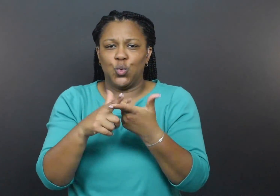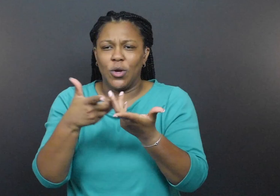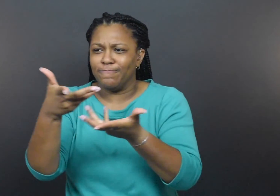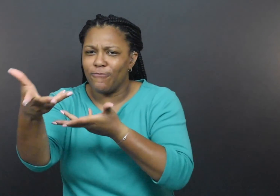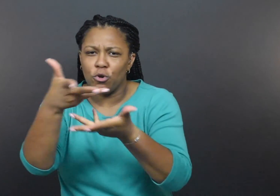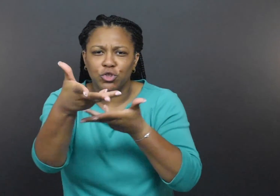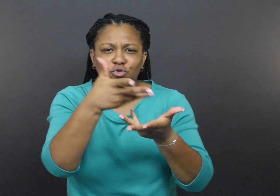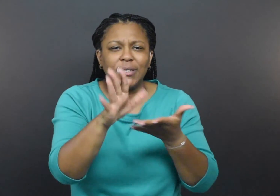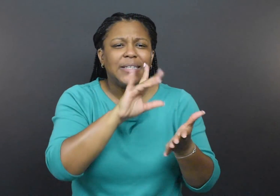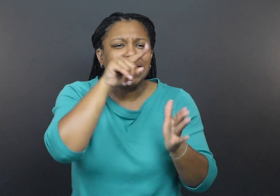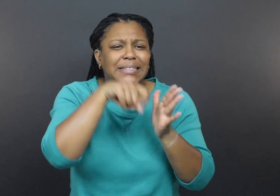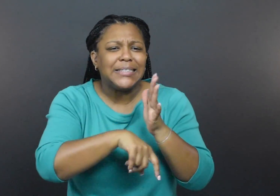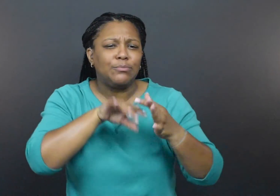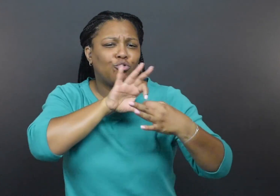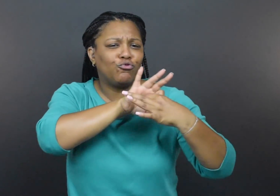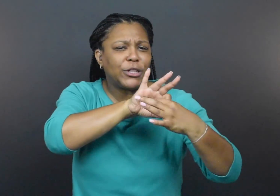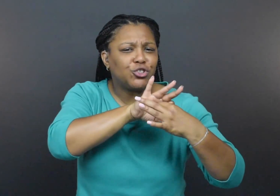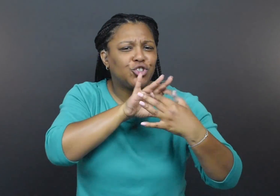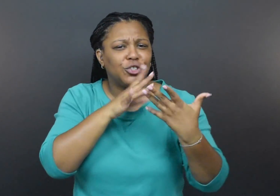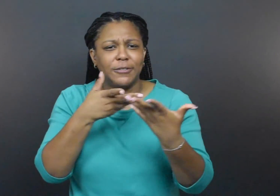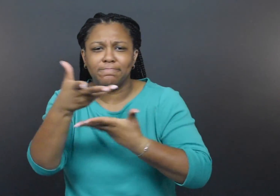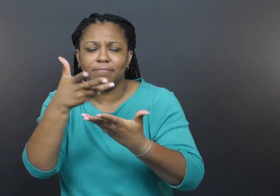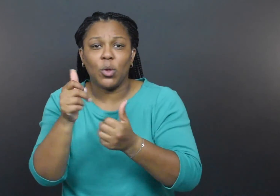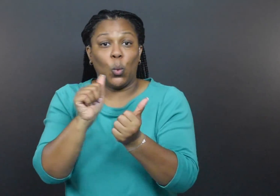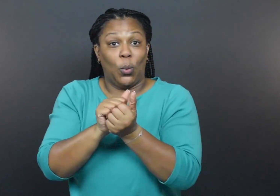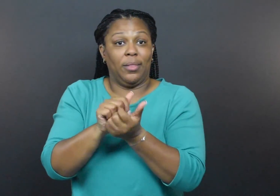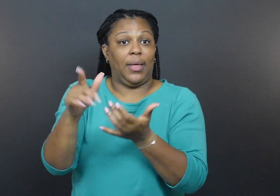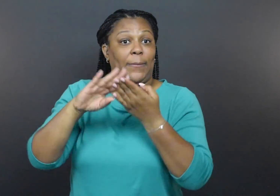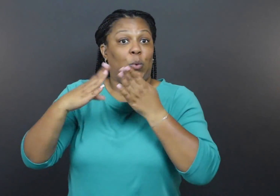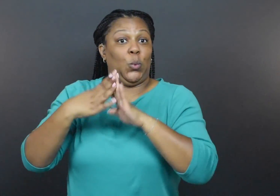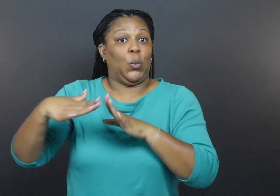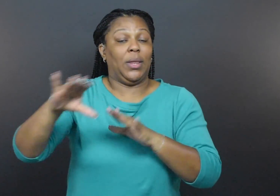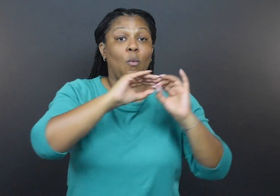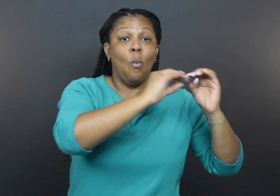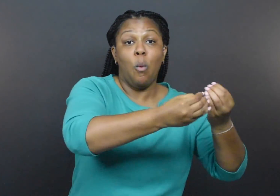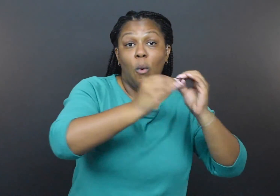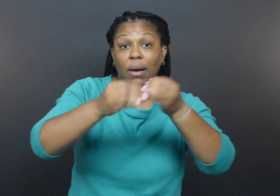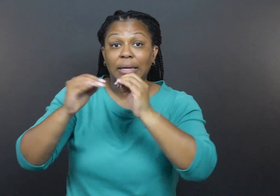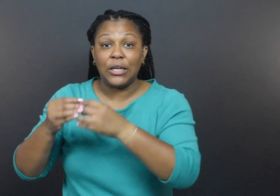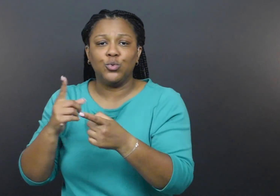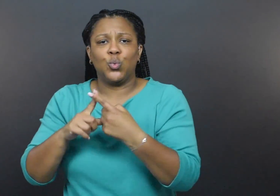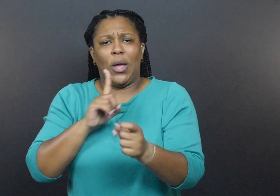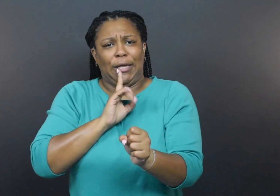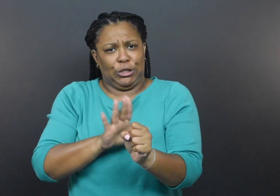community organizations to ensure that services for support are not siloed.